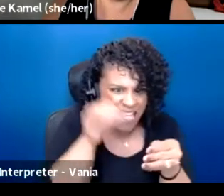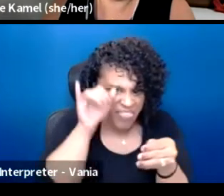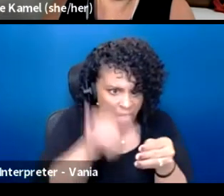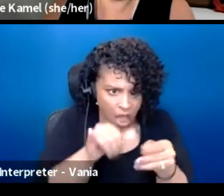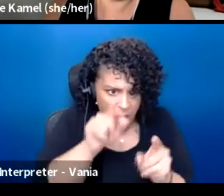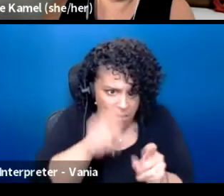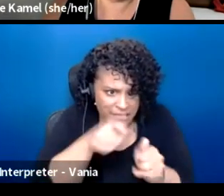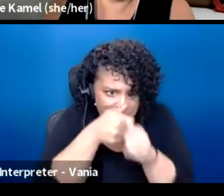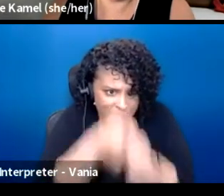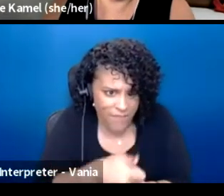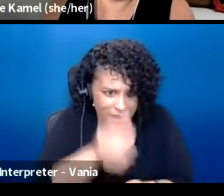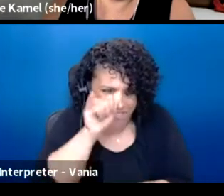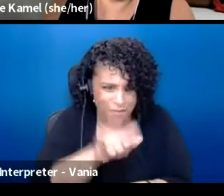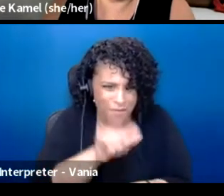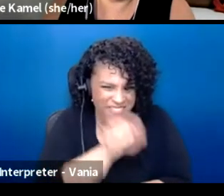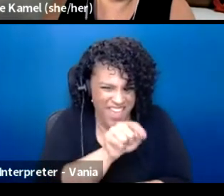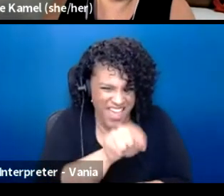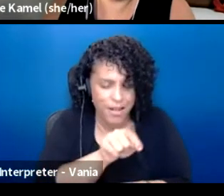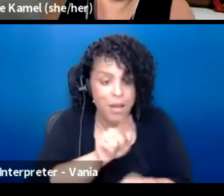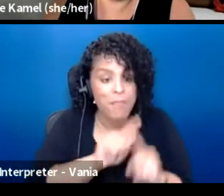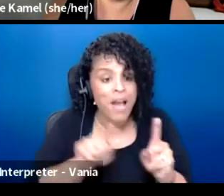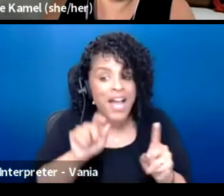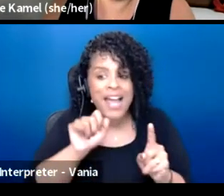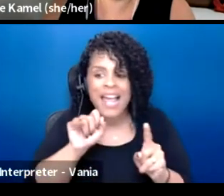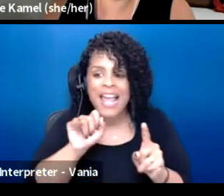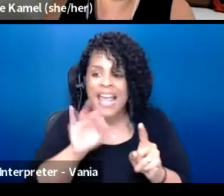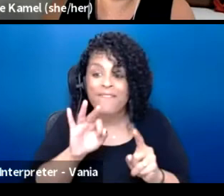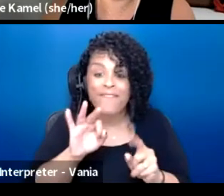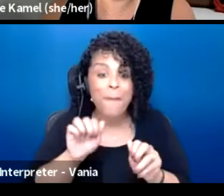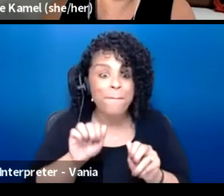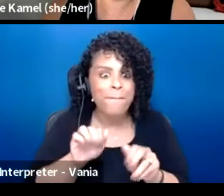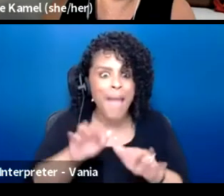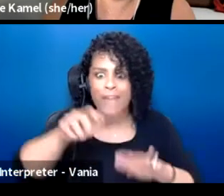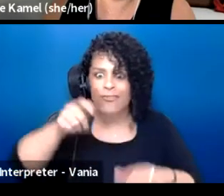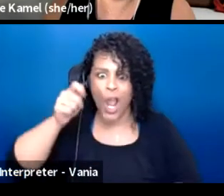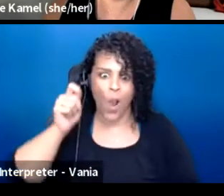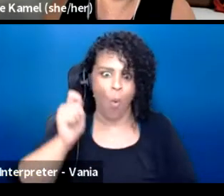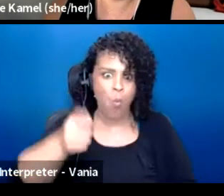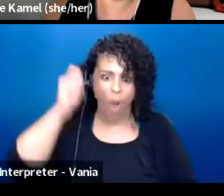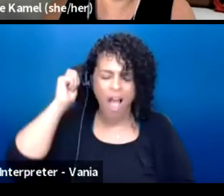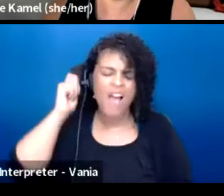And if there was a magic wand, like Kathy said, it should be everywhere.